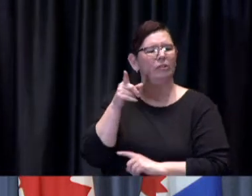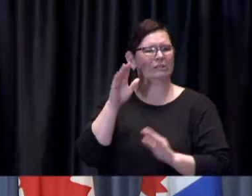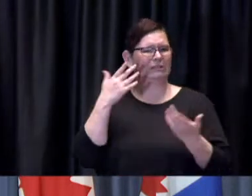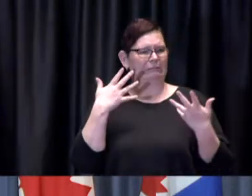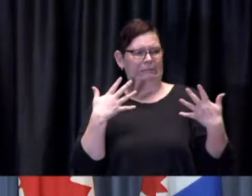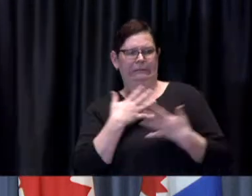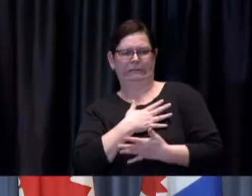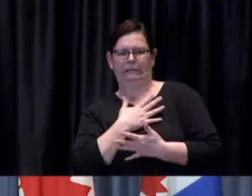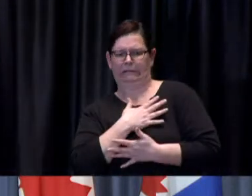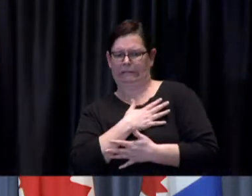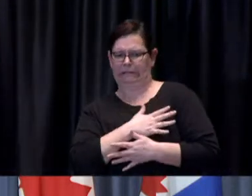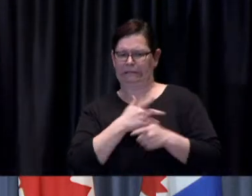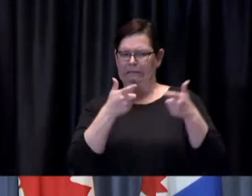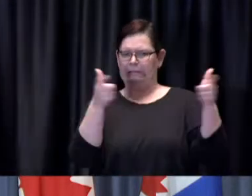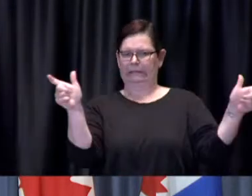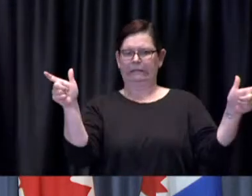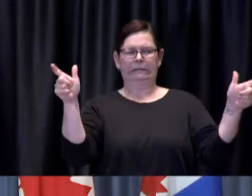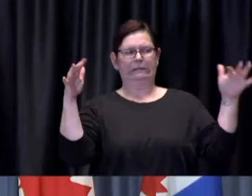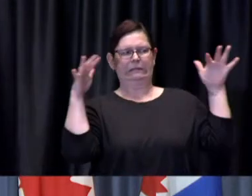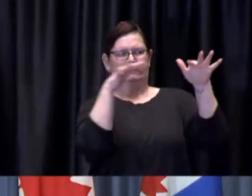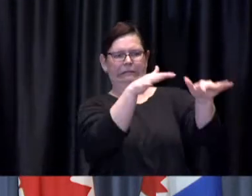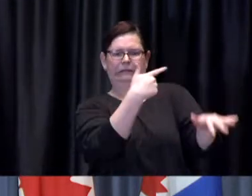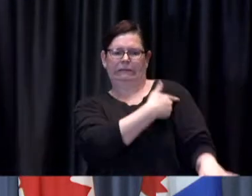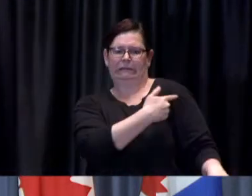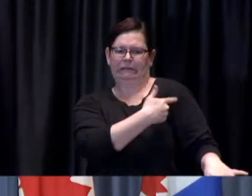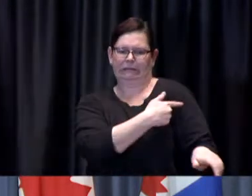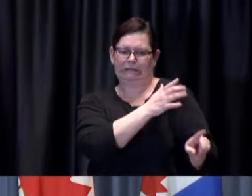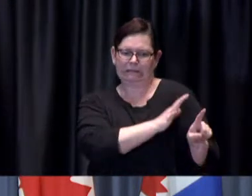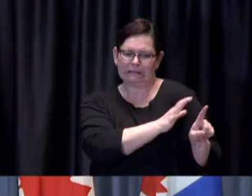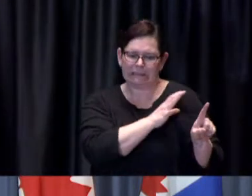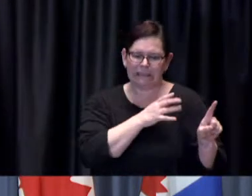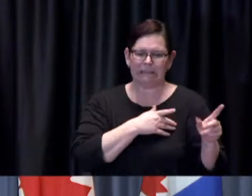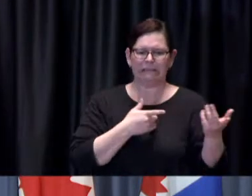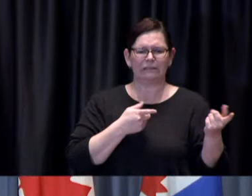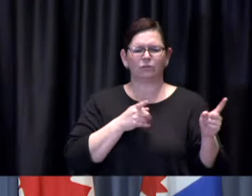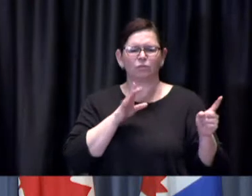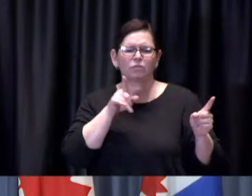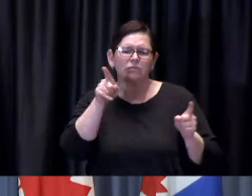advocates and family doctors want doctors to be able to provide vaccines in their offices